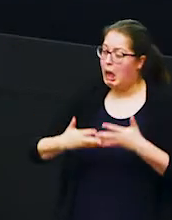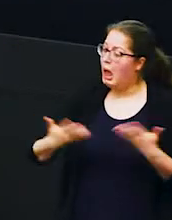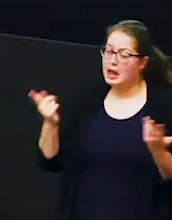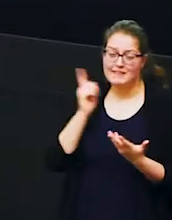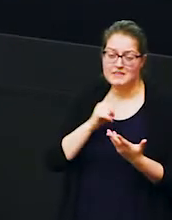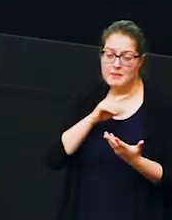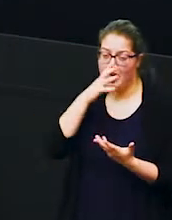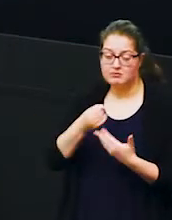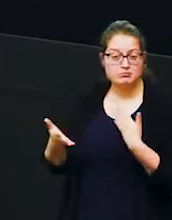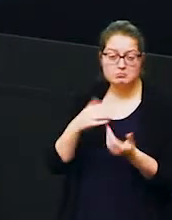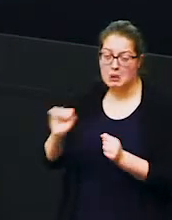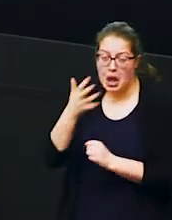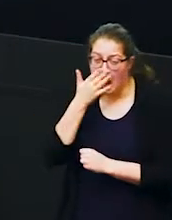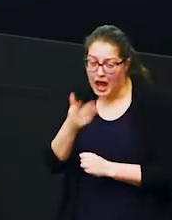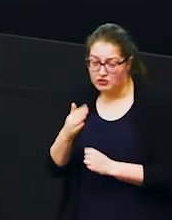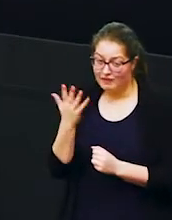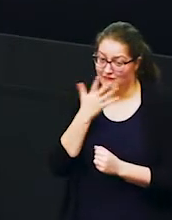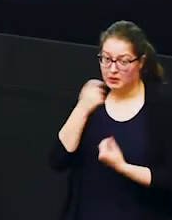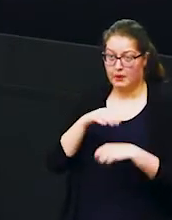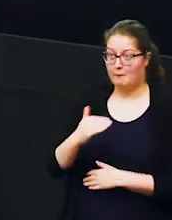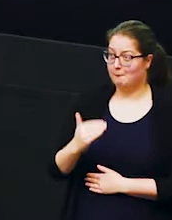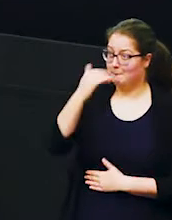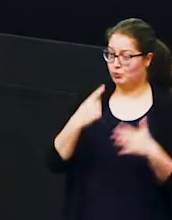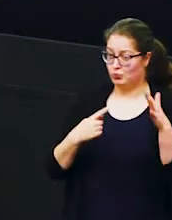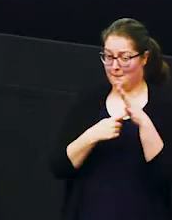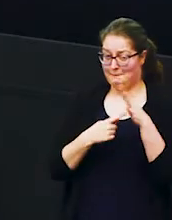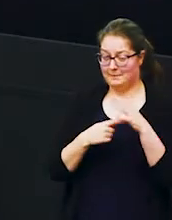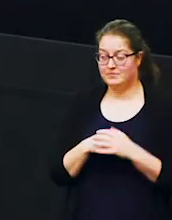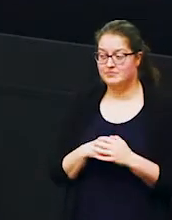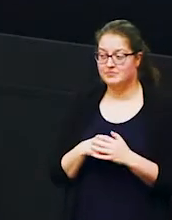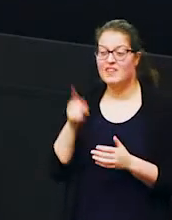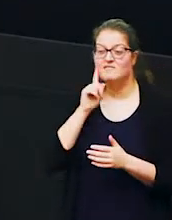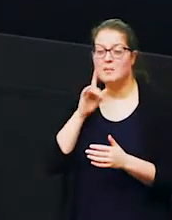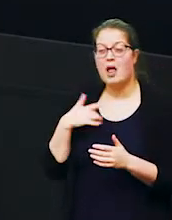however old that female is so an elephant's life so female elephant will live for somewhere between